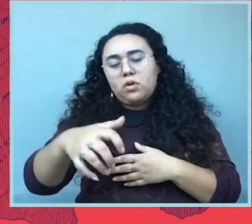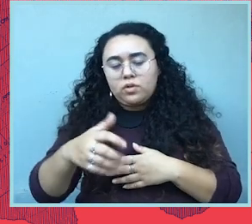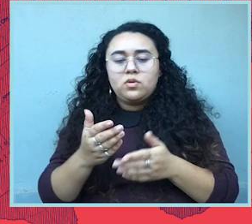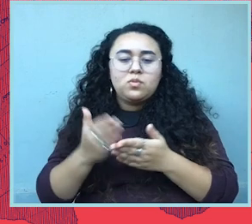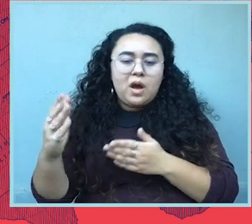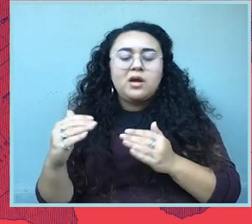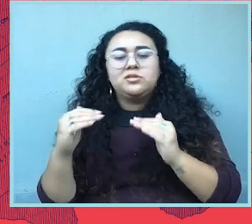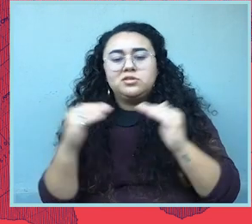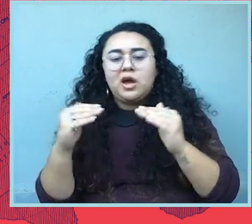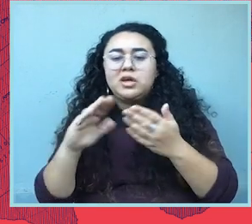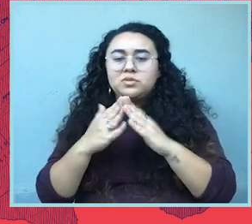community to see how you can get involved.